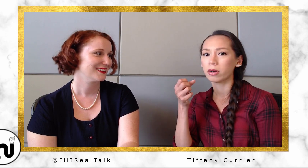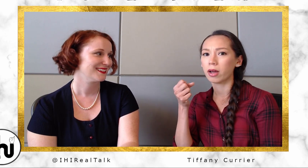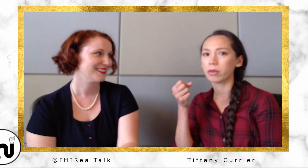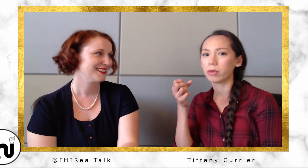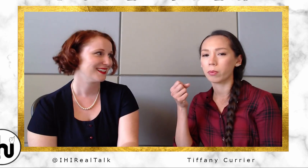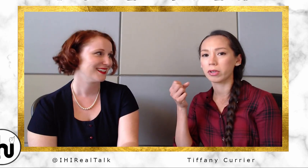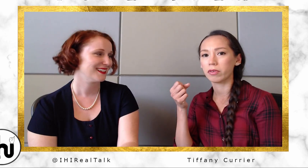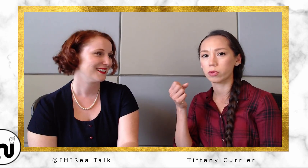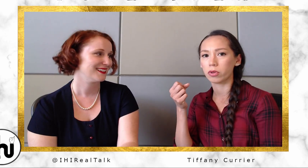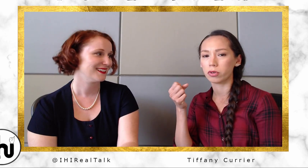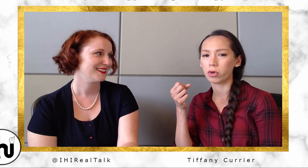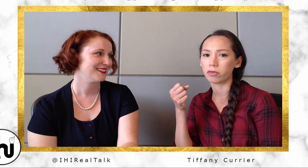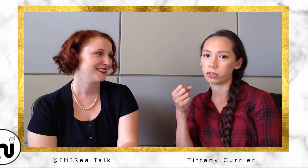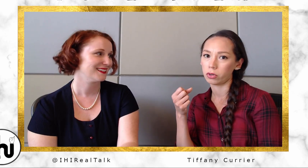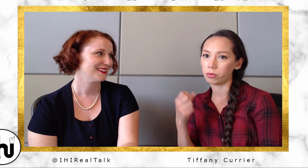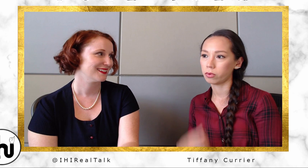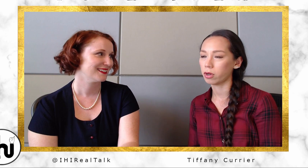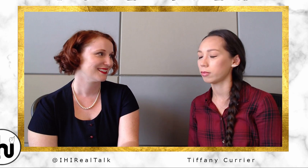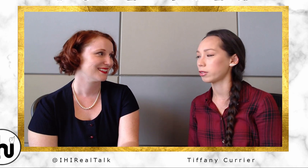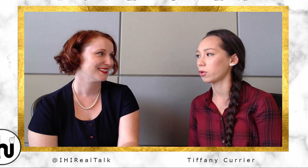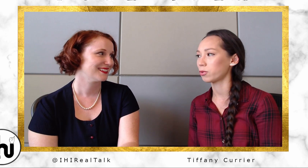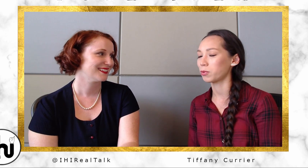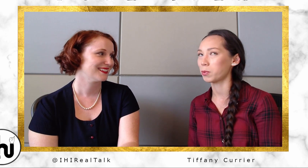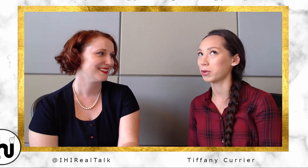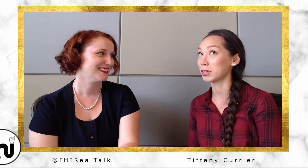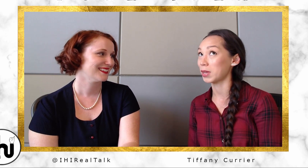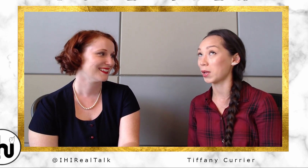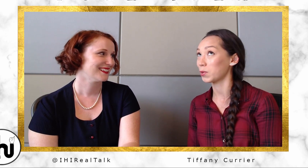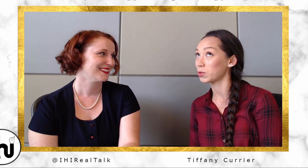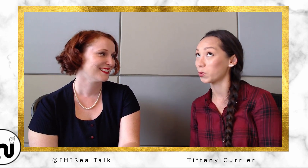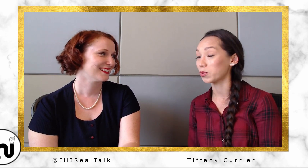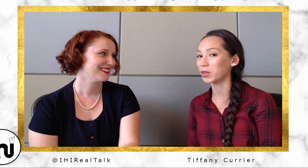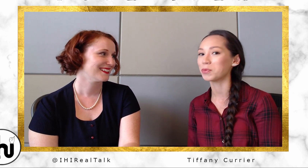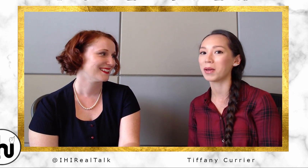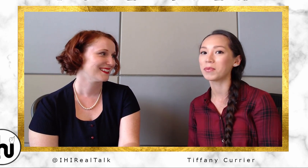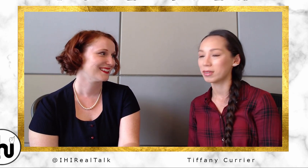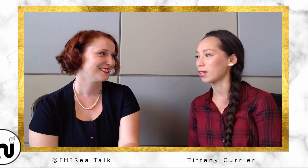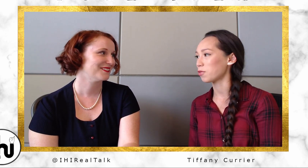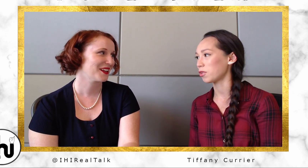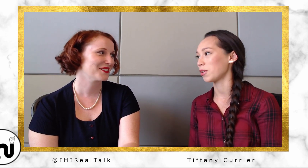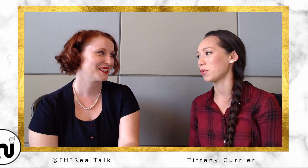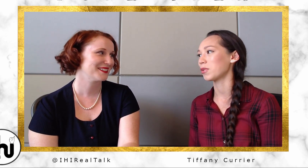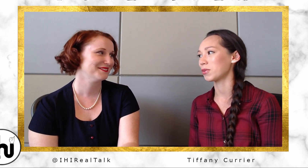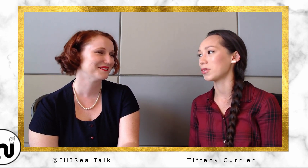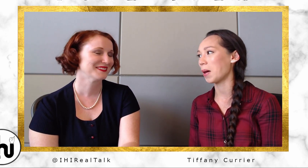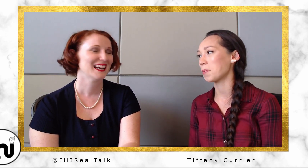I believe is one, one of the two. I don't remember exactly which one was first, but definitely one of those Desirée: One of those two.